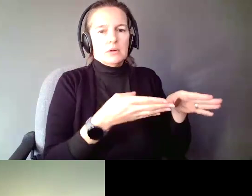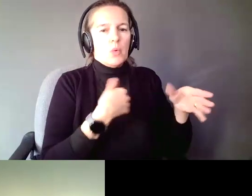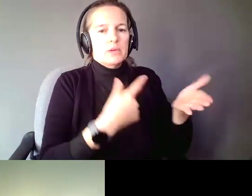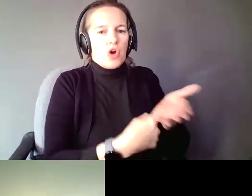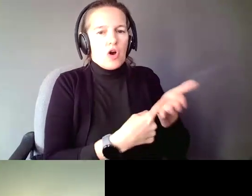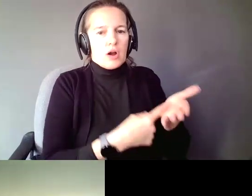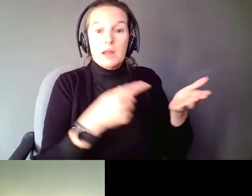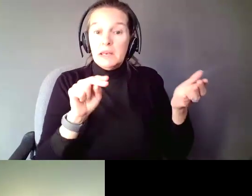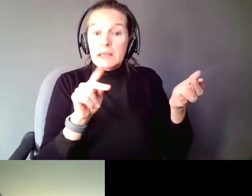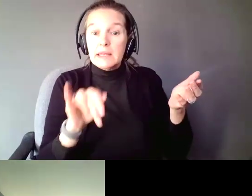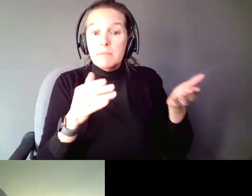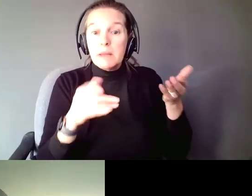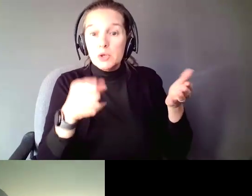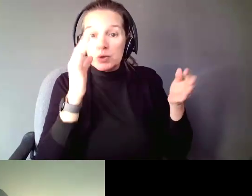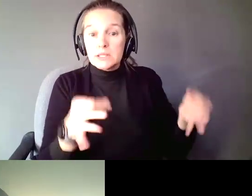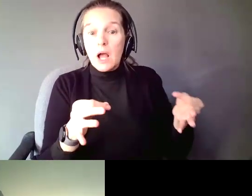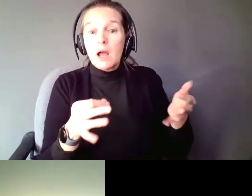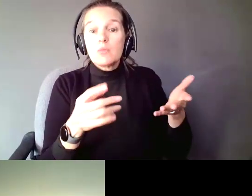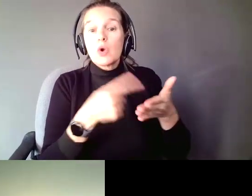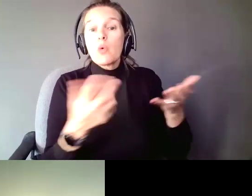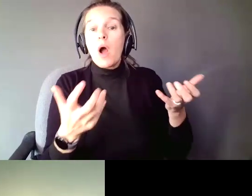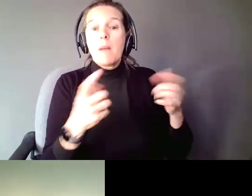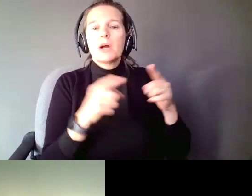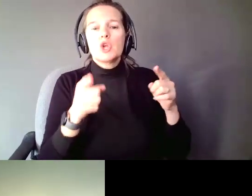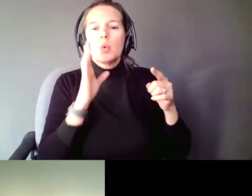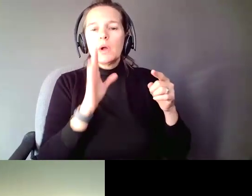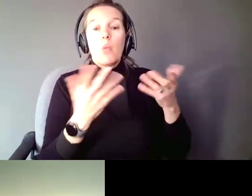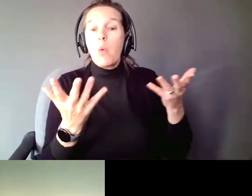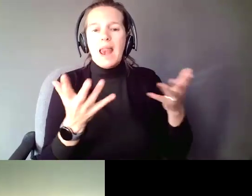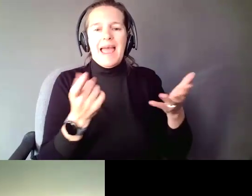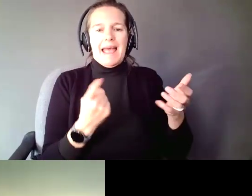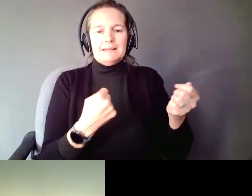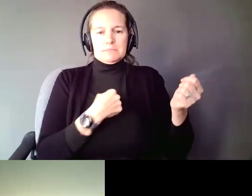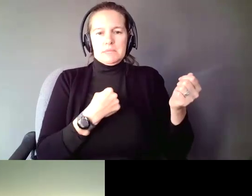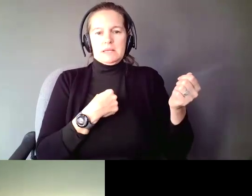decide what to do, but here is how we will do it. You can ask me first. I will give you certain